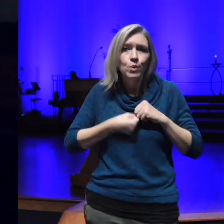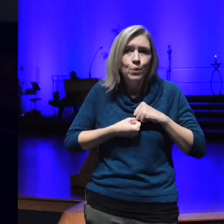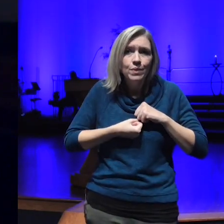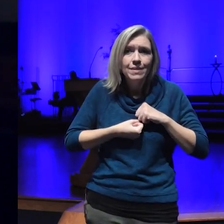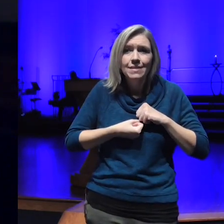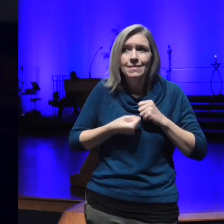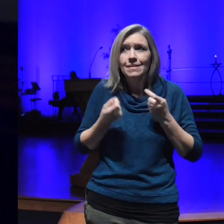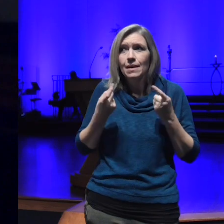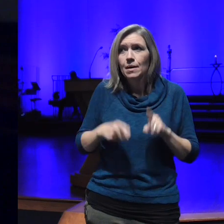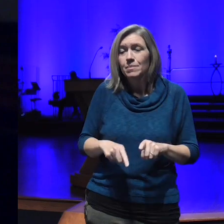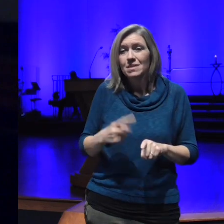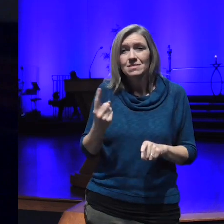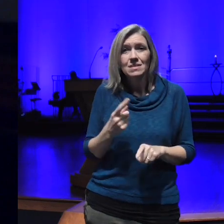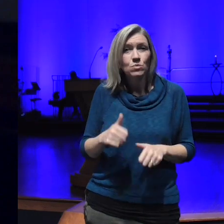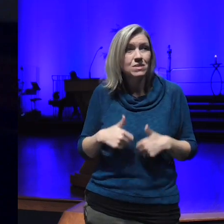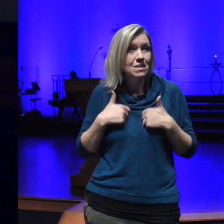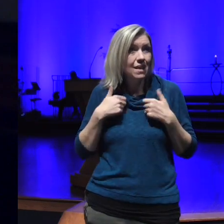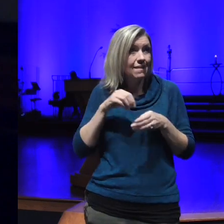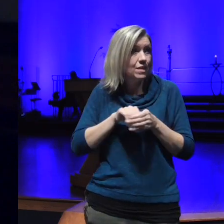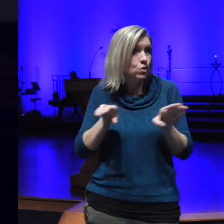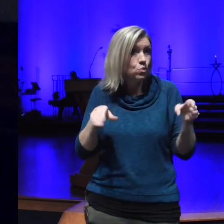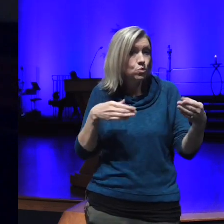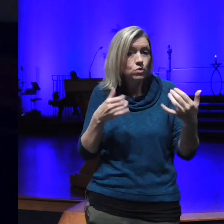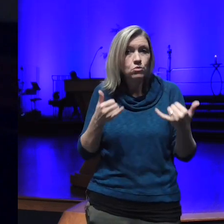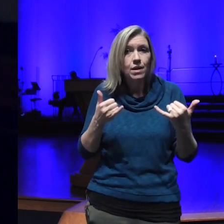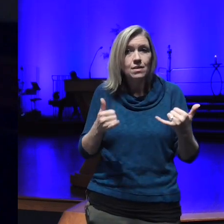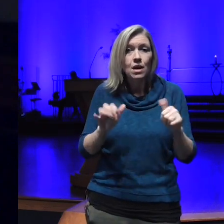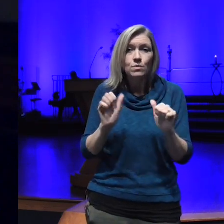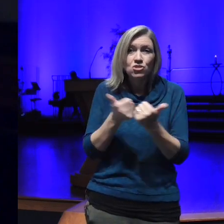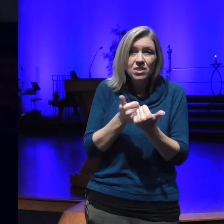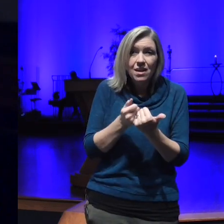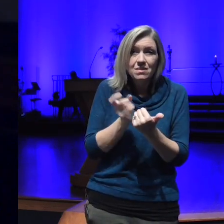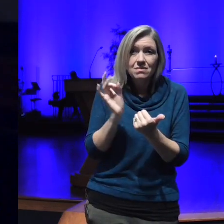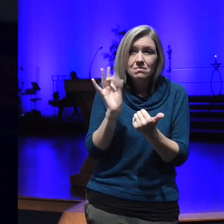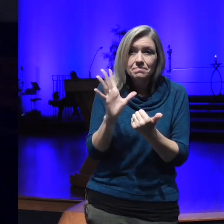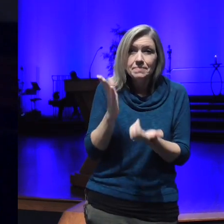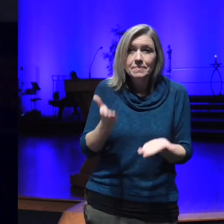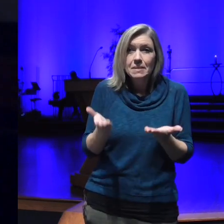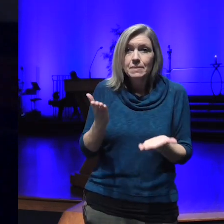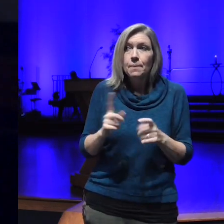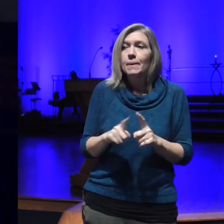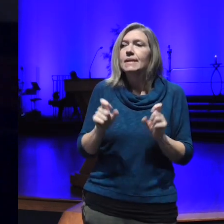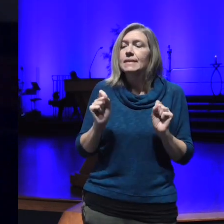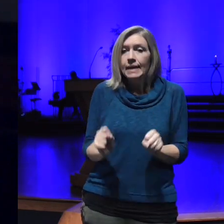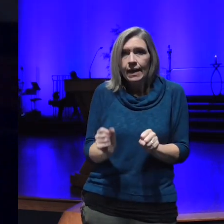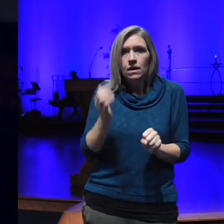in this room right now what challenges but what we can know is that wherever human beings gather